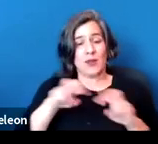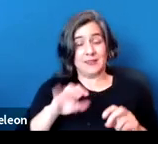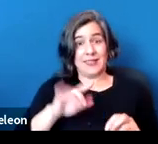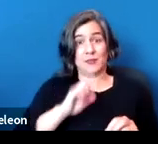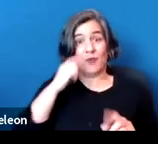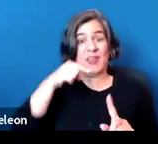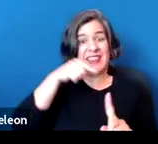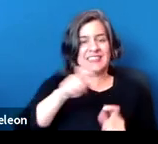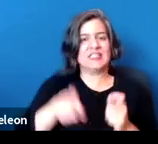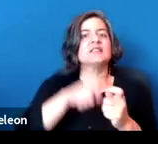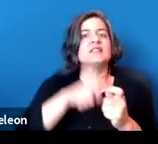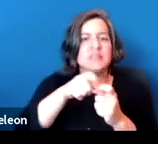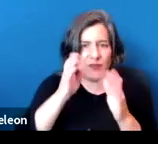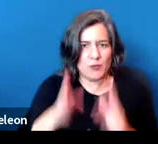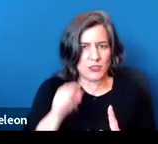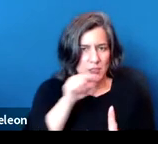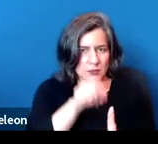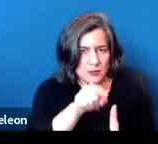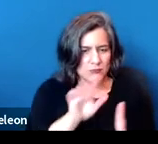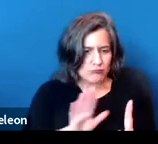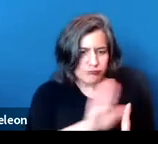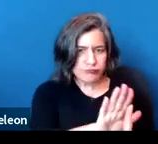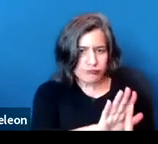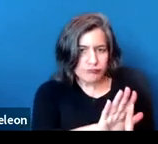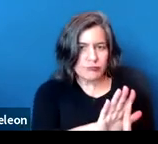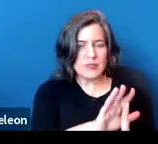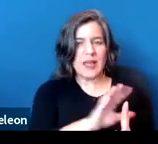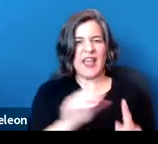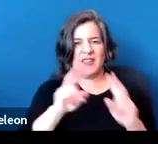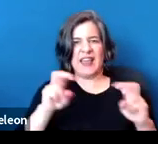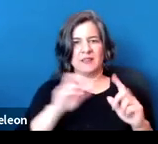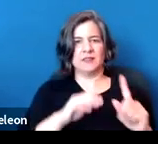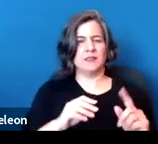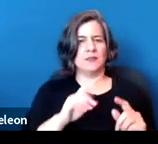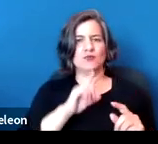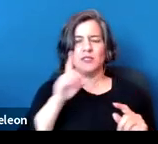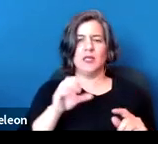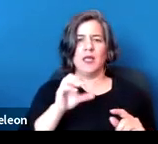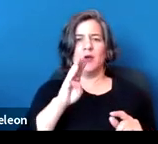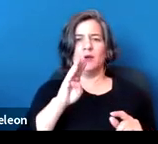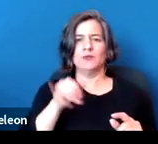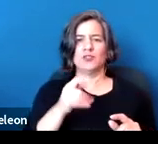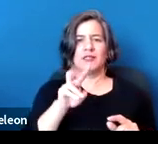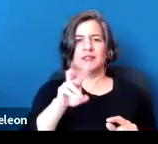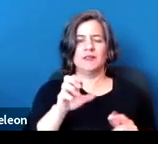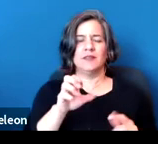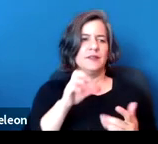And the analysis has to be highly objective. So you're not based on stereotypes or guesswork.